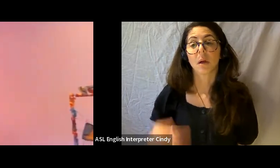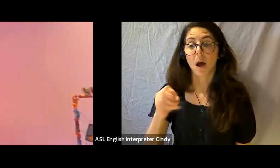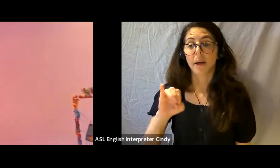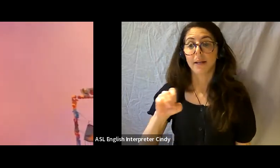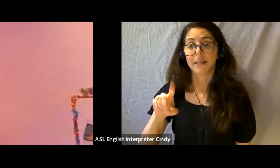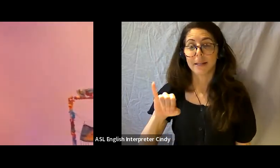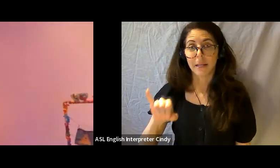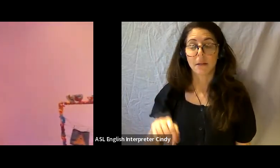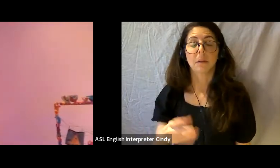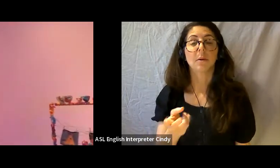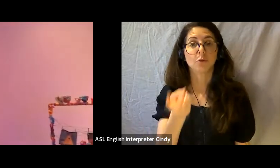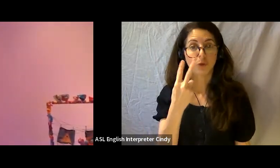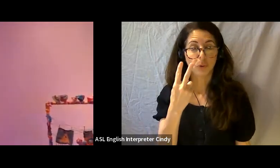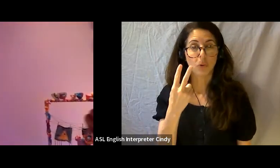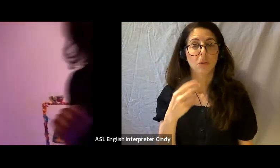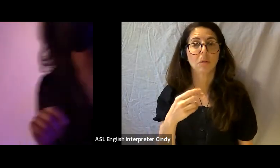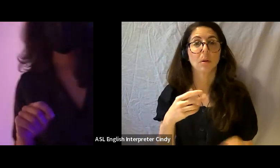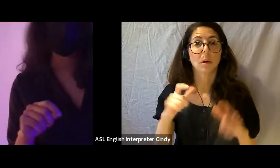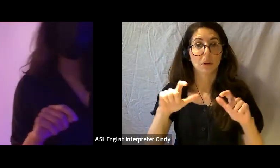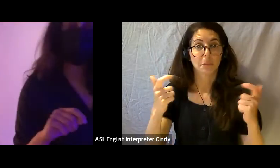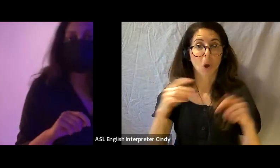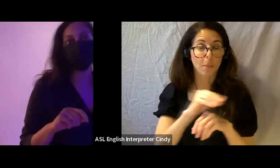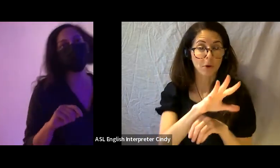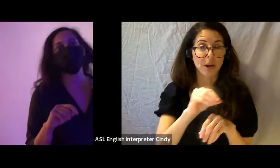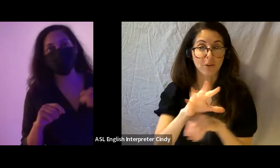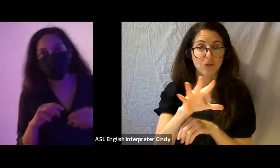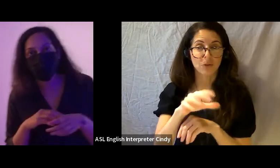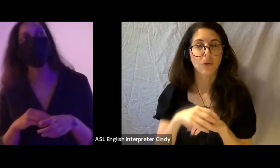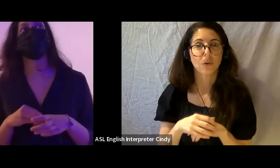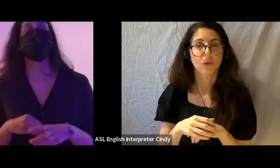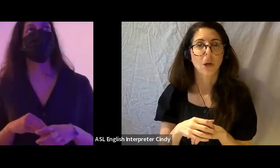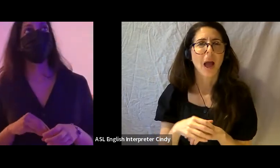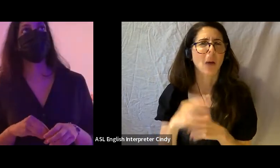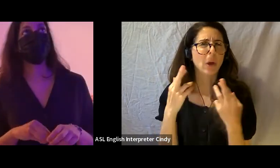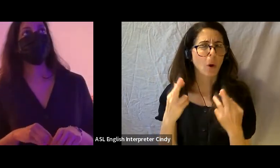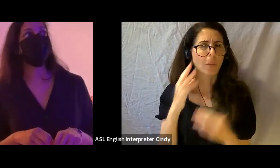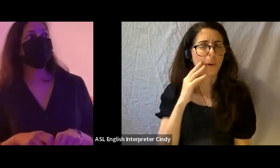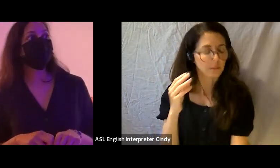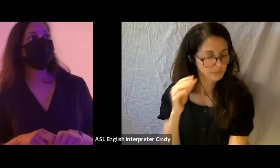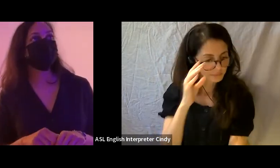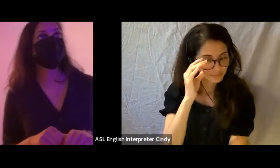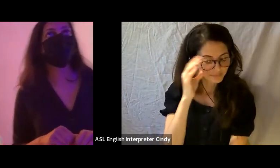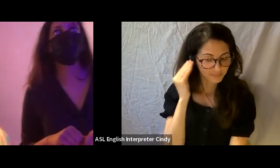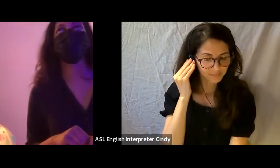and we're looking into getting another one